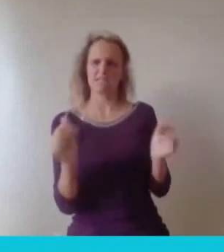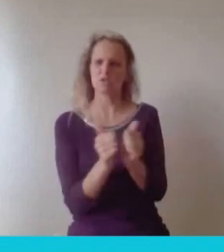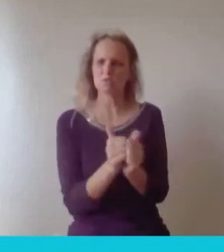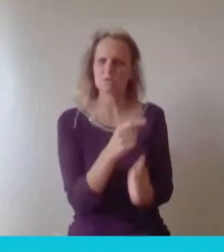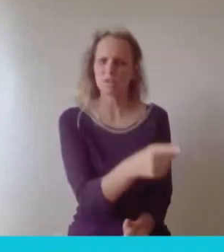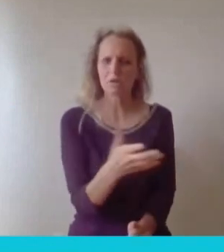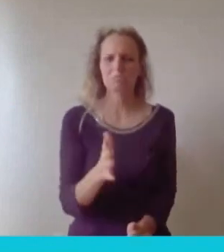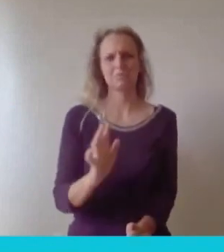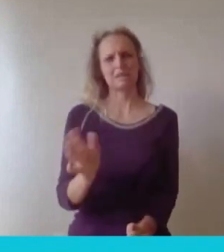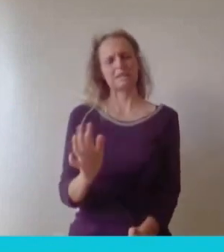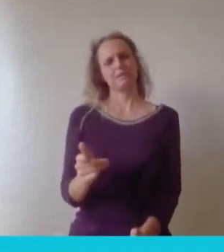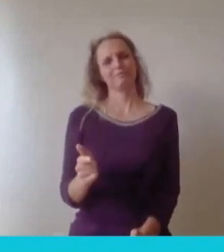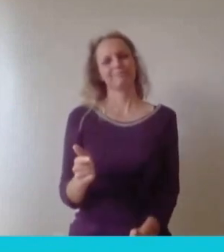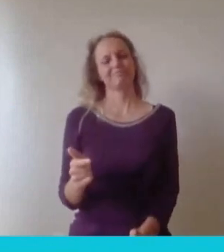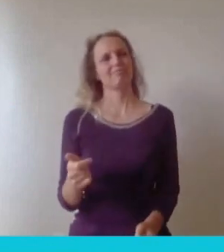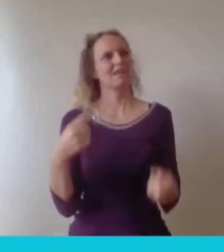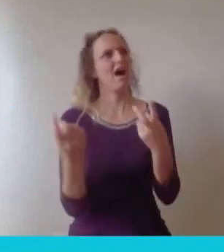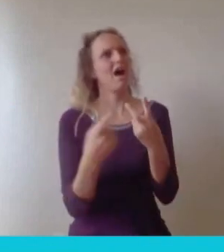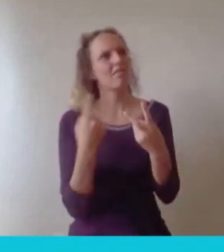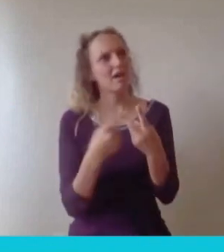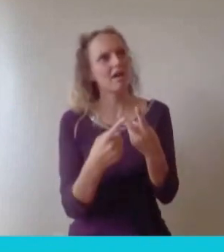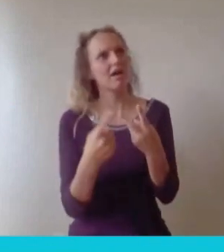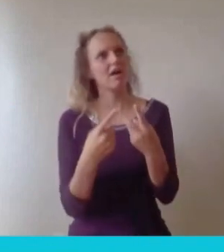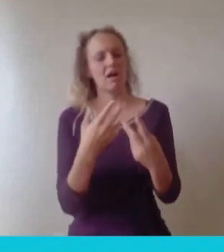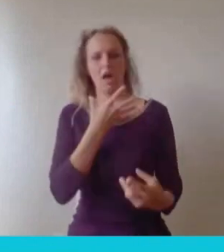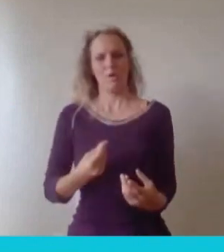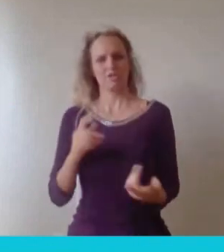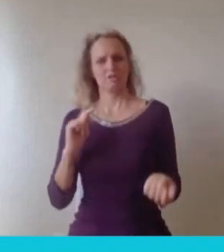done differently.